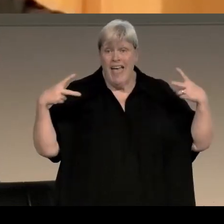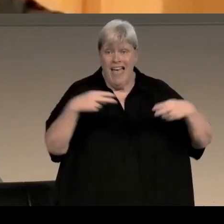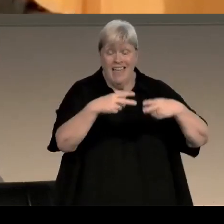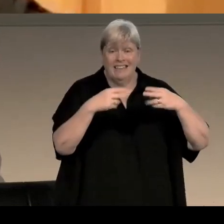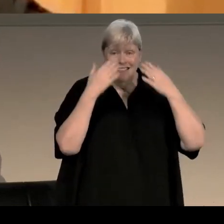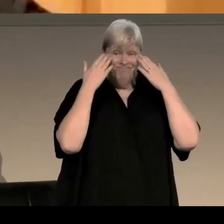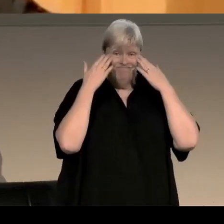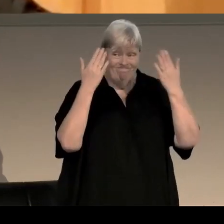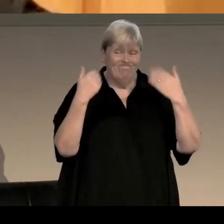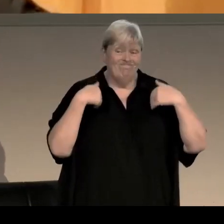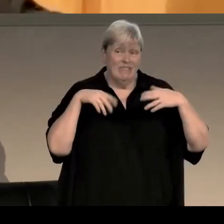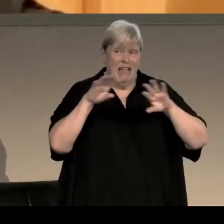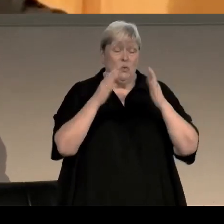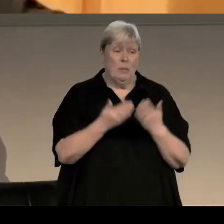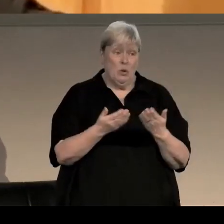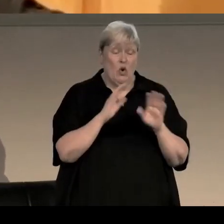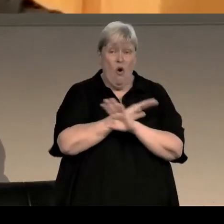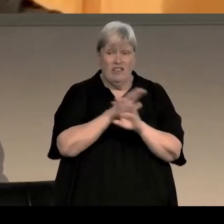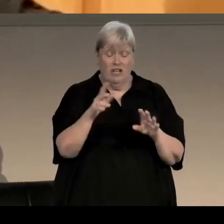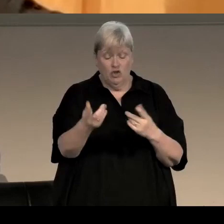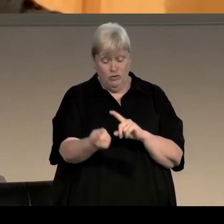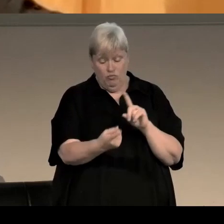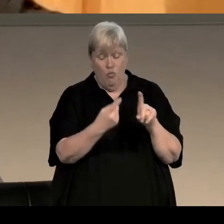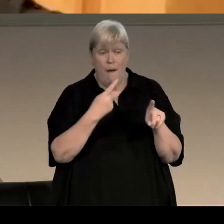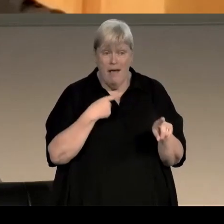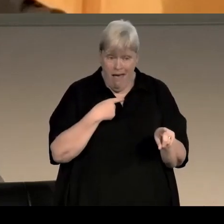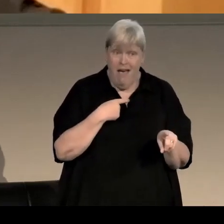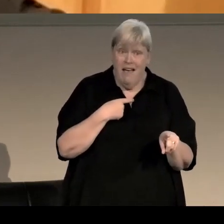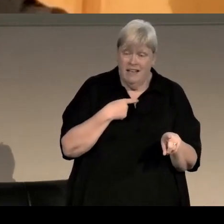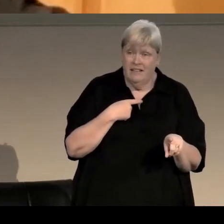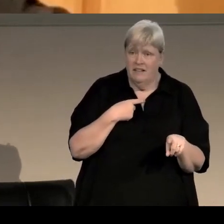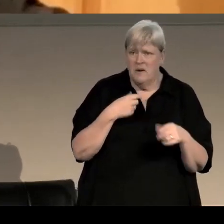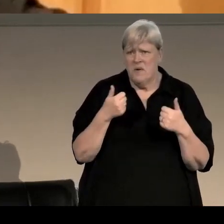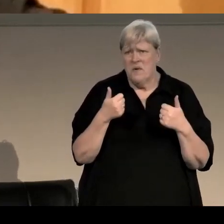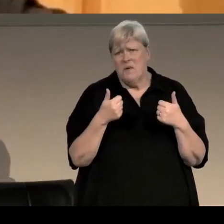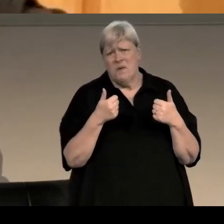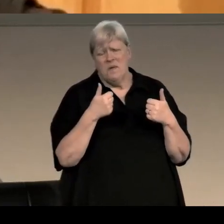if this was a book or not, and she came back to me with "It's the best first draft you ever handed in!"